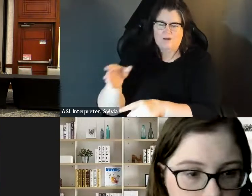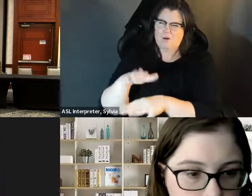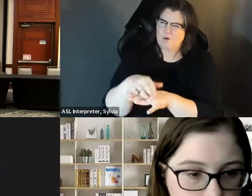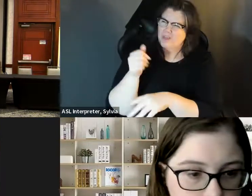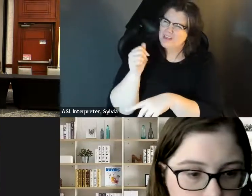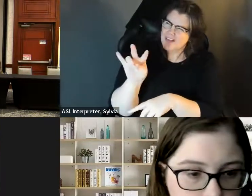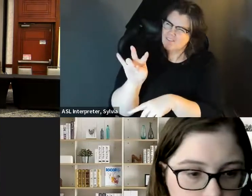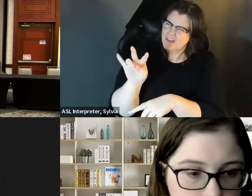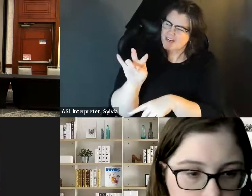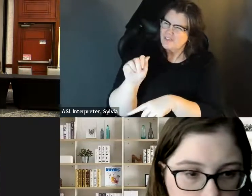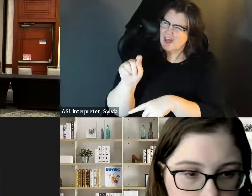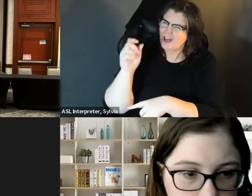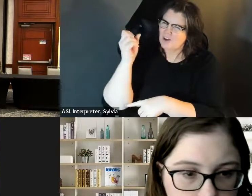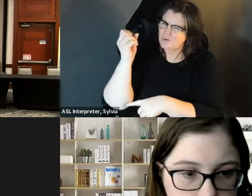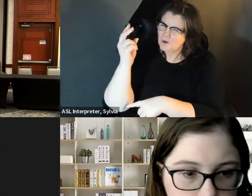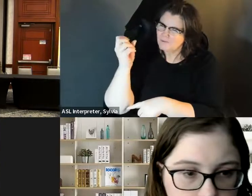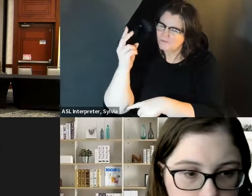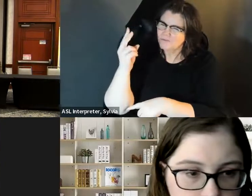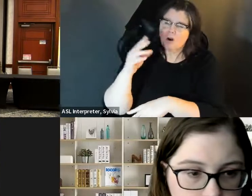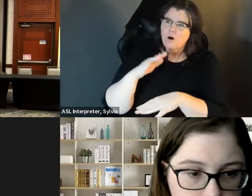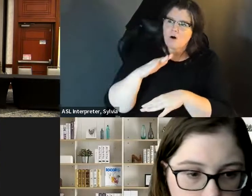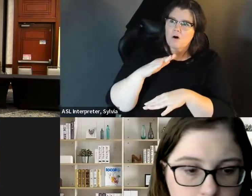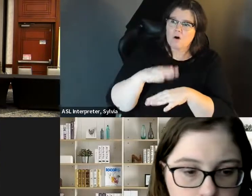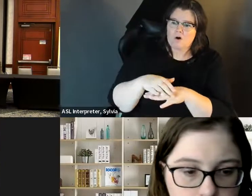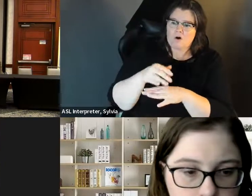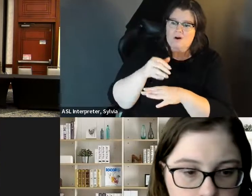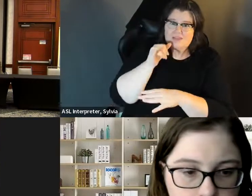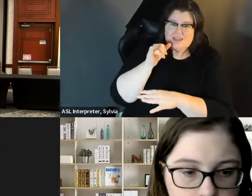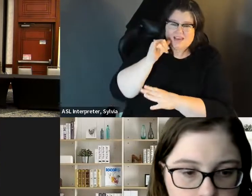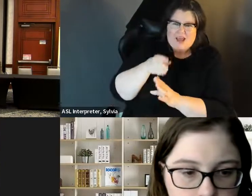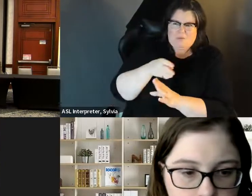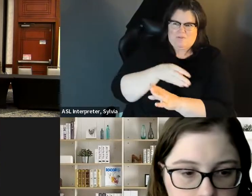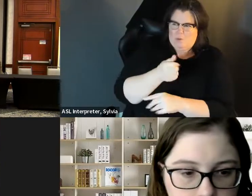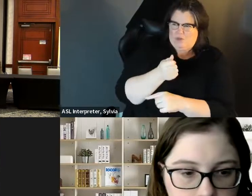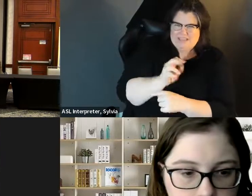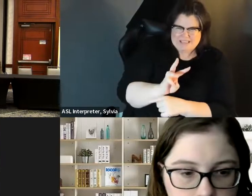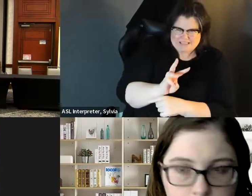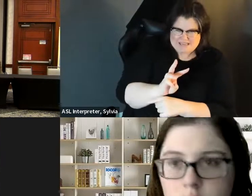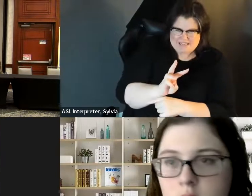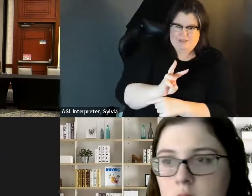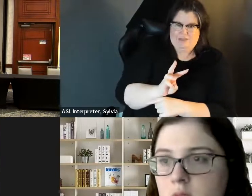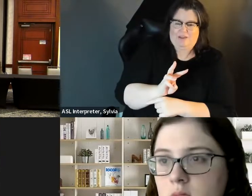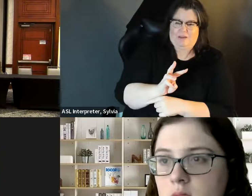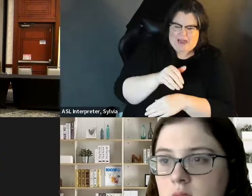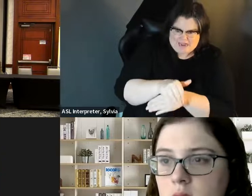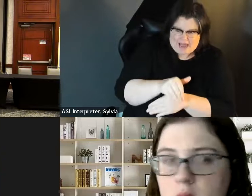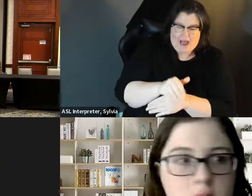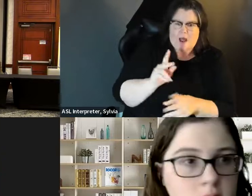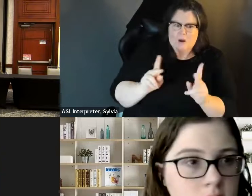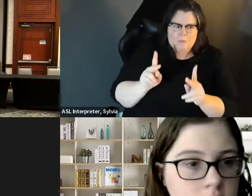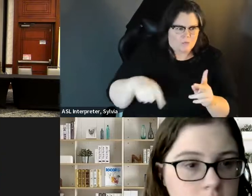signed. It was signed June 15 That night. We were supposed to have our candidate information in that we were candidates on, they on the seventeenth, at noon, and so some of the challenges that we had is, that on the sixteenth we was signed that the night before people were still trying the challenges that we had is that on the 16th, it was